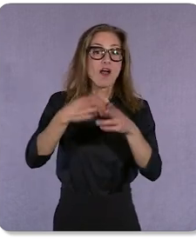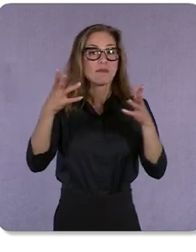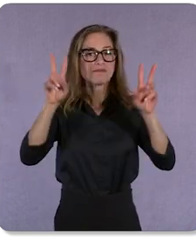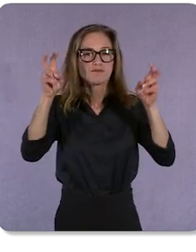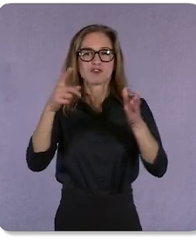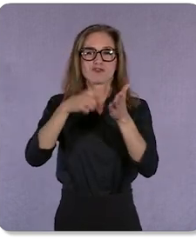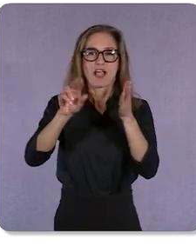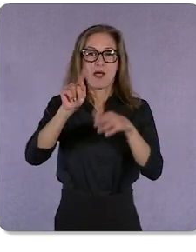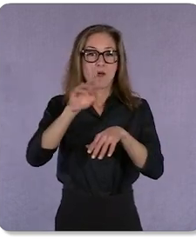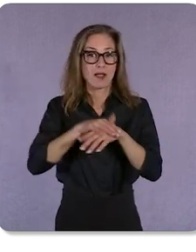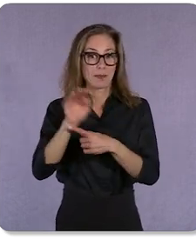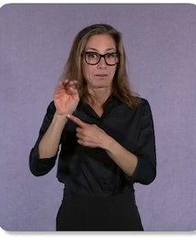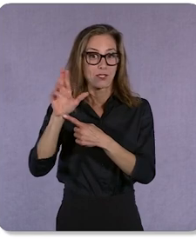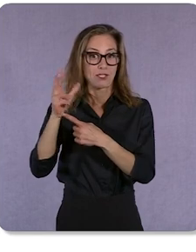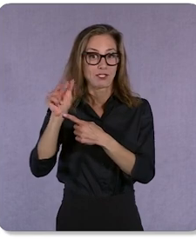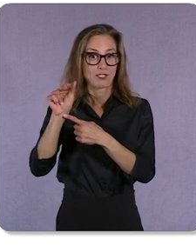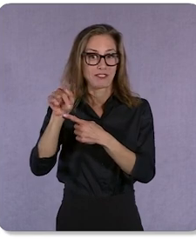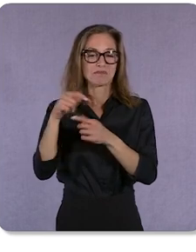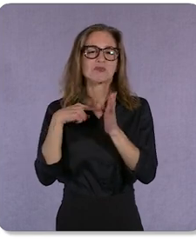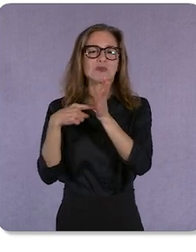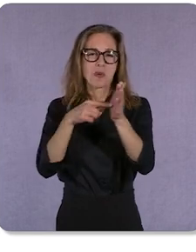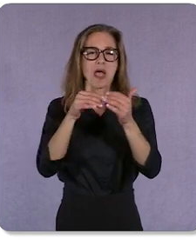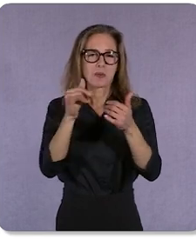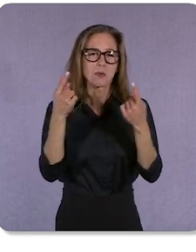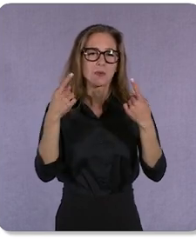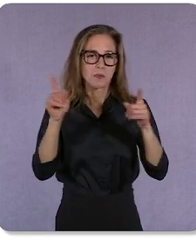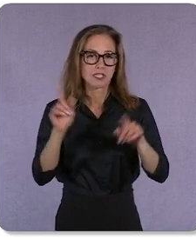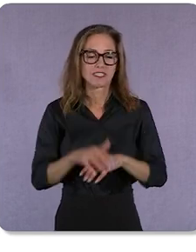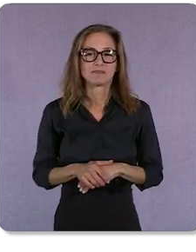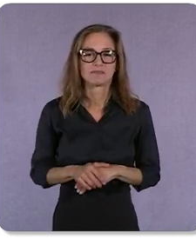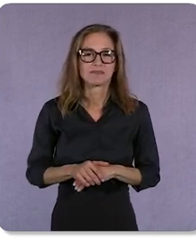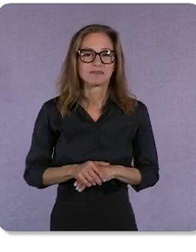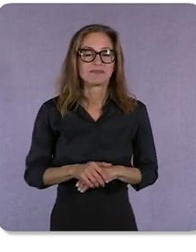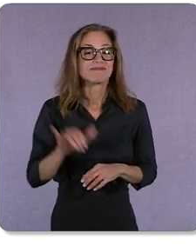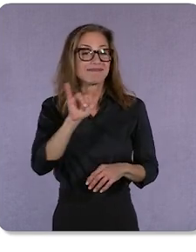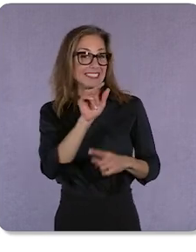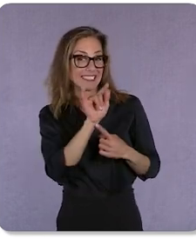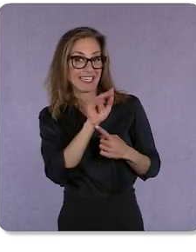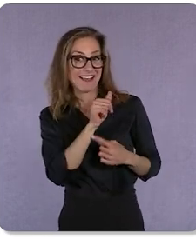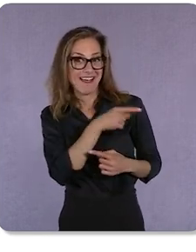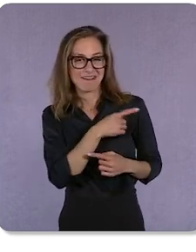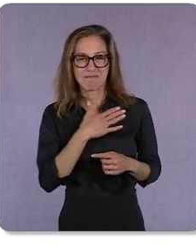Let me show you how it works. Like Tina, my family is big into skiing.